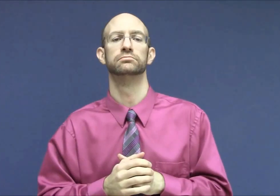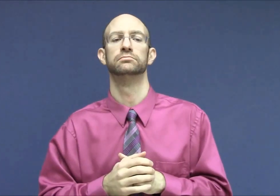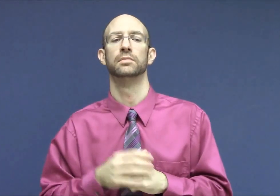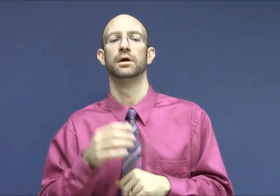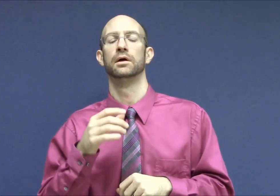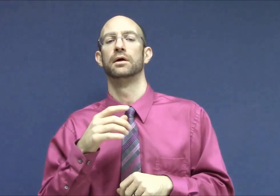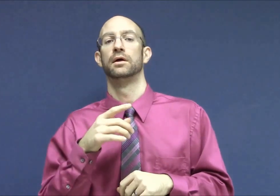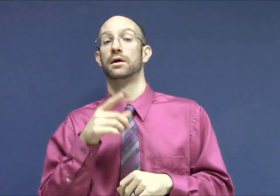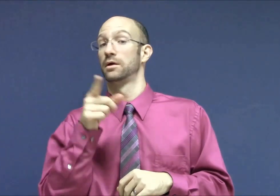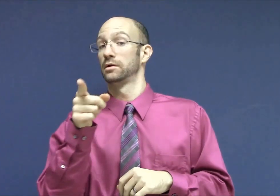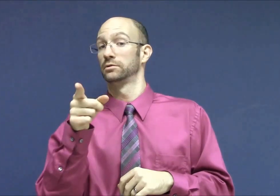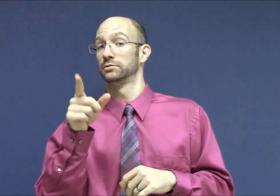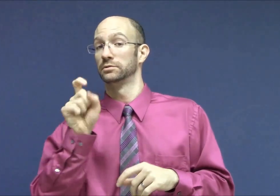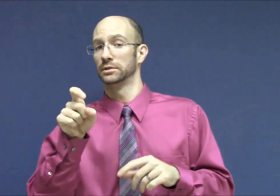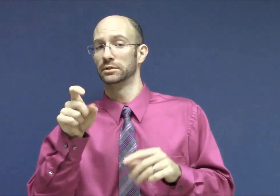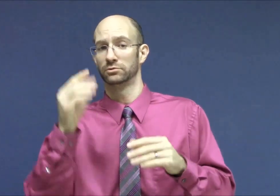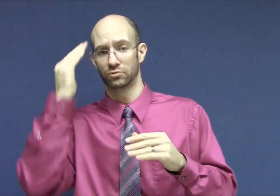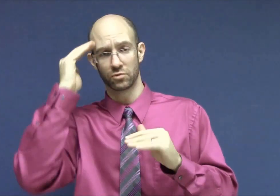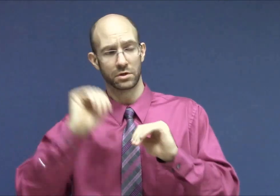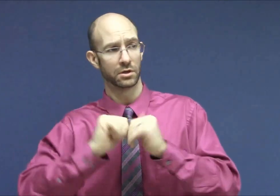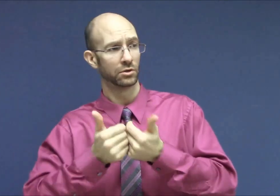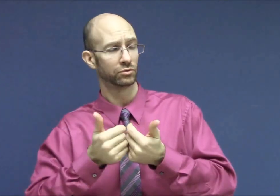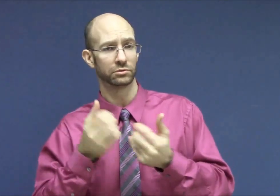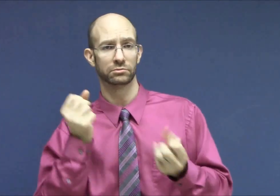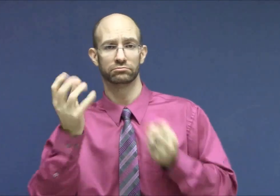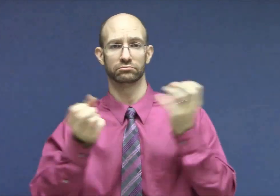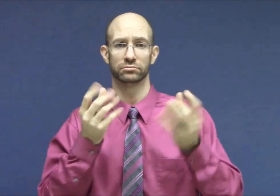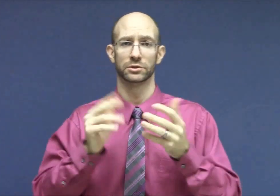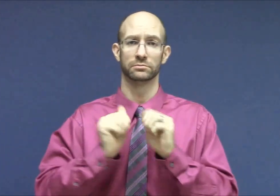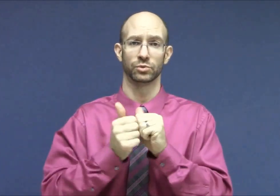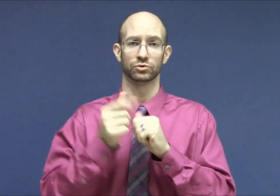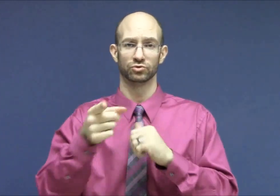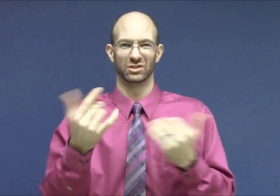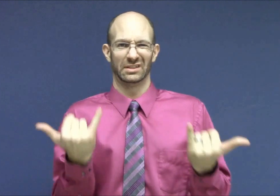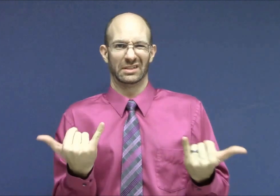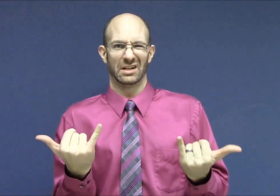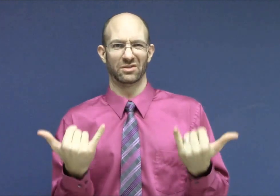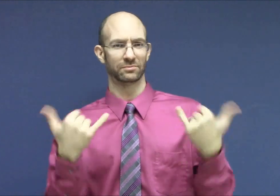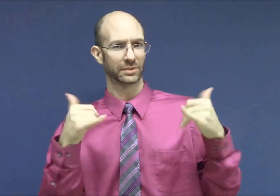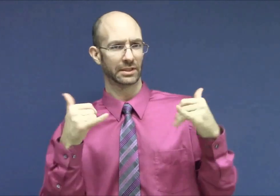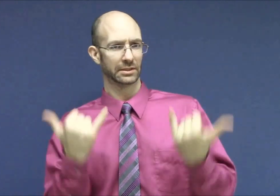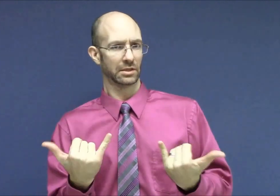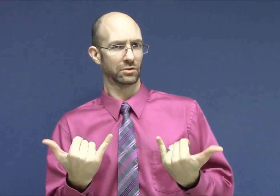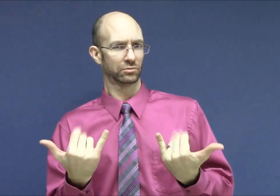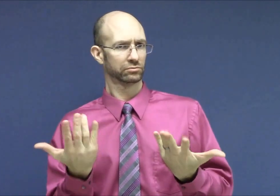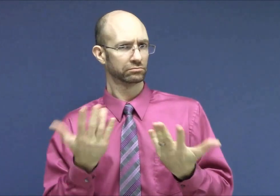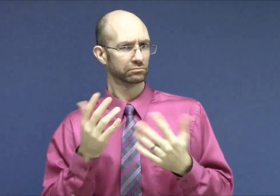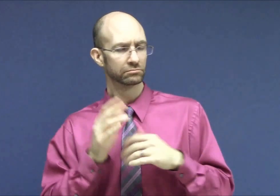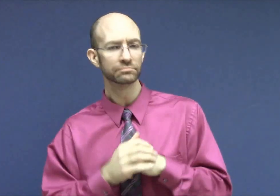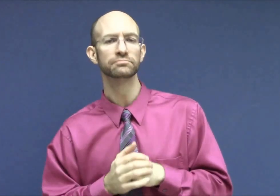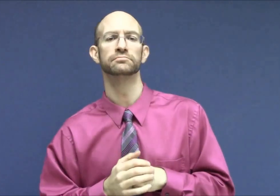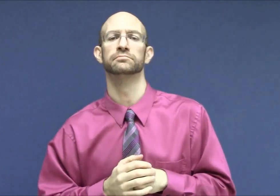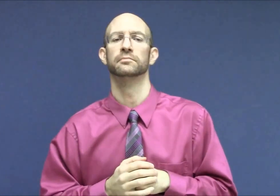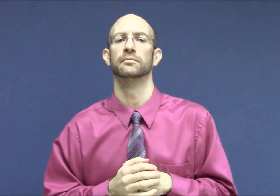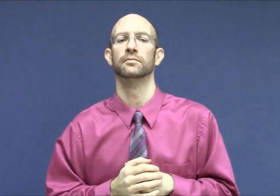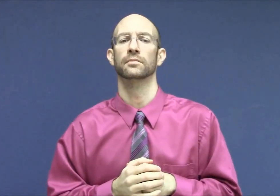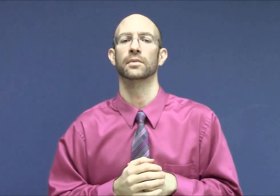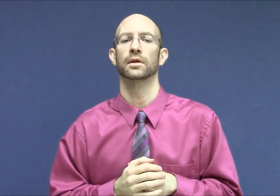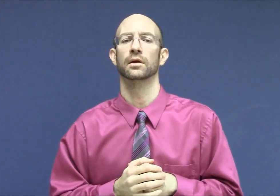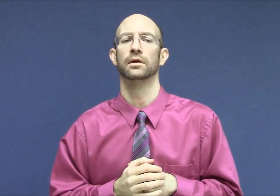You need to know how to sign sports you are currently playing.